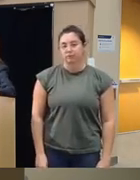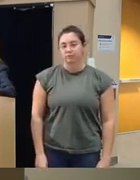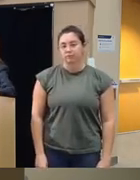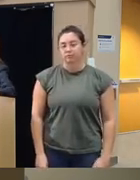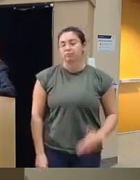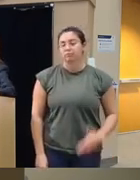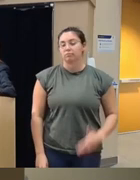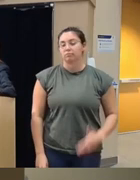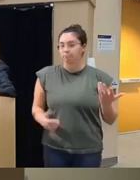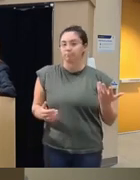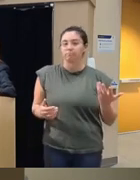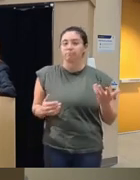to what degree are they having conflict with a